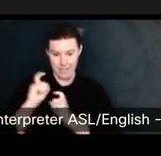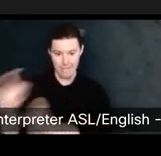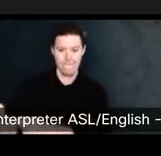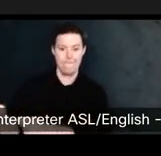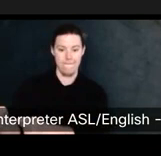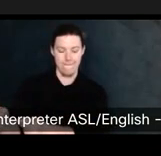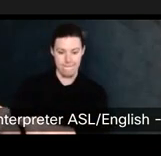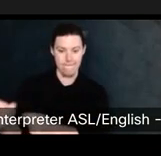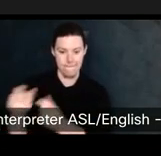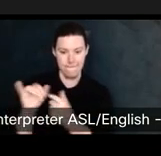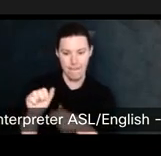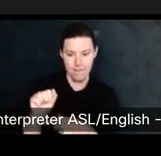You want to send out cease and desist letters.